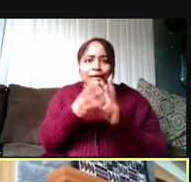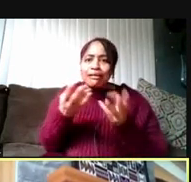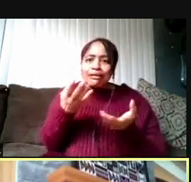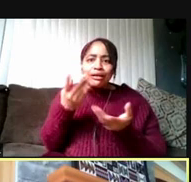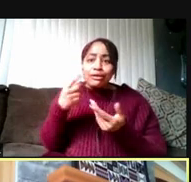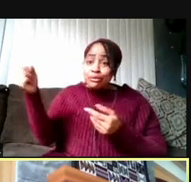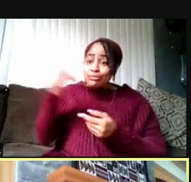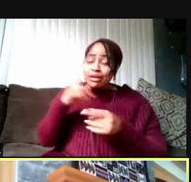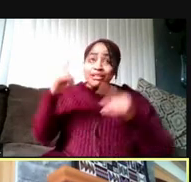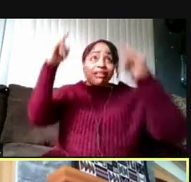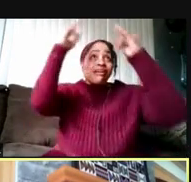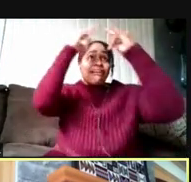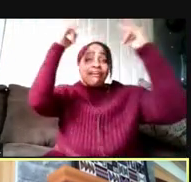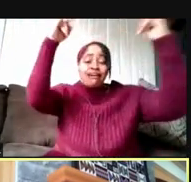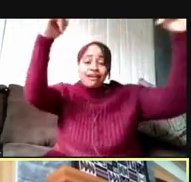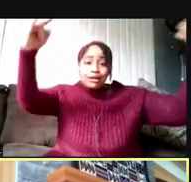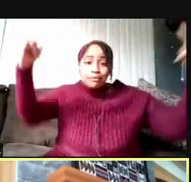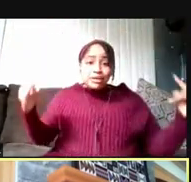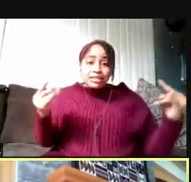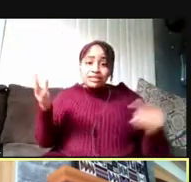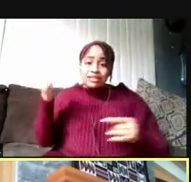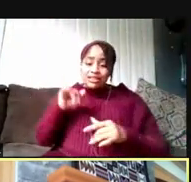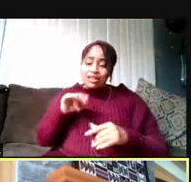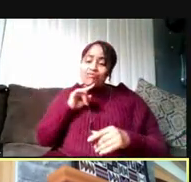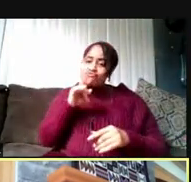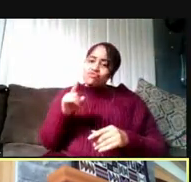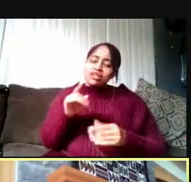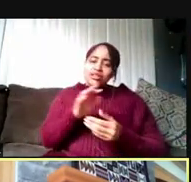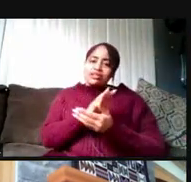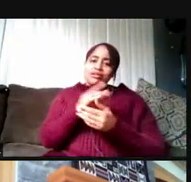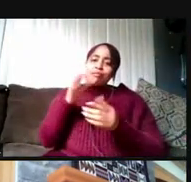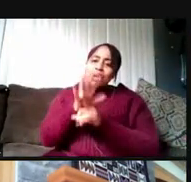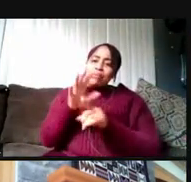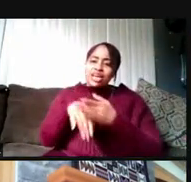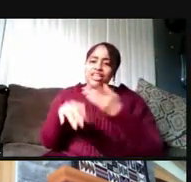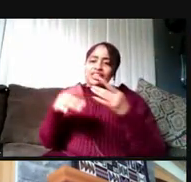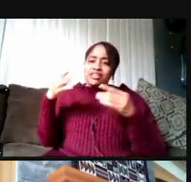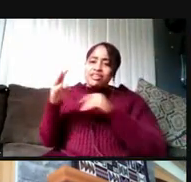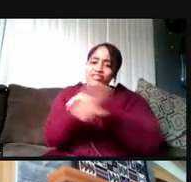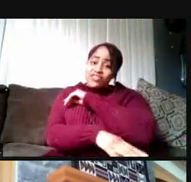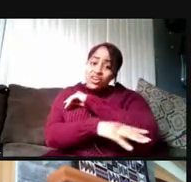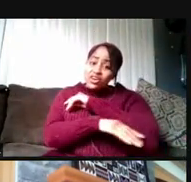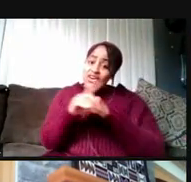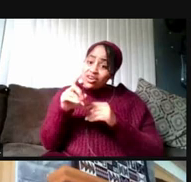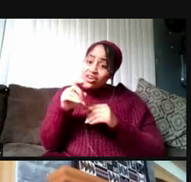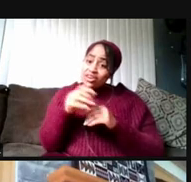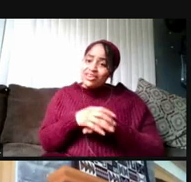that were so popular in the fall now that the weather's warmer?" Hi, Preeti, hello everyone.